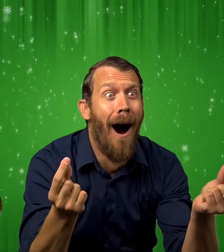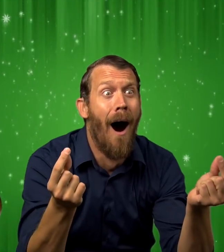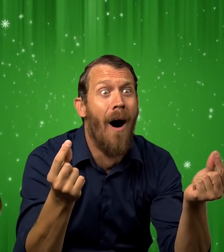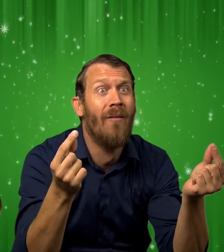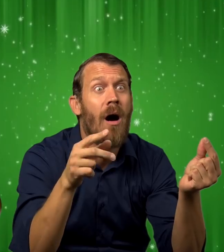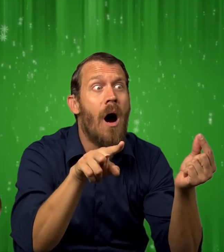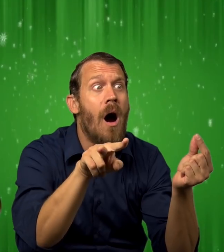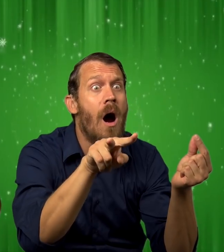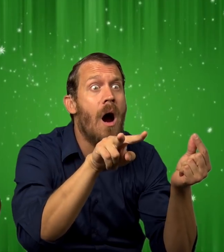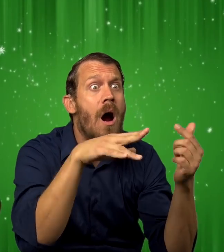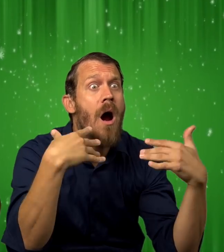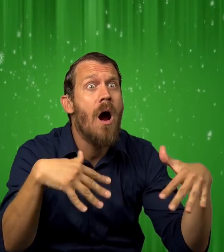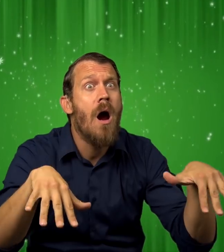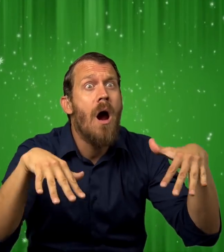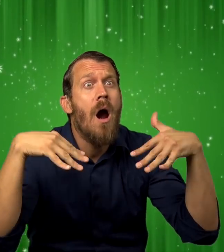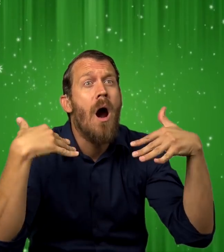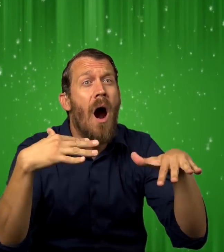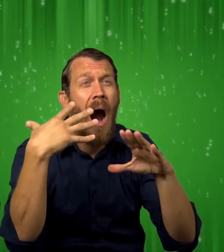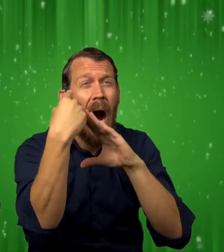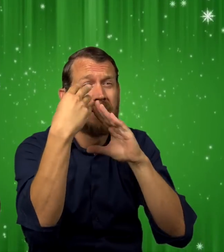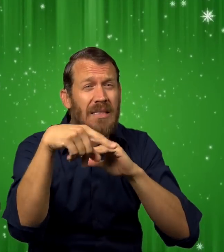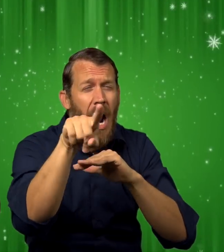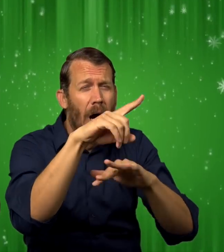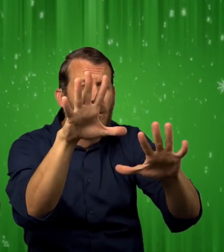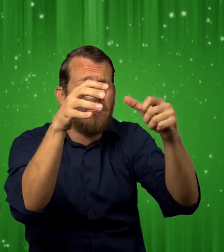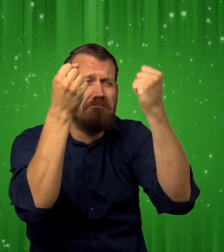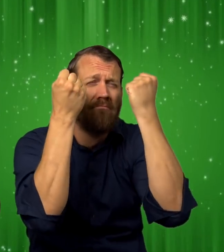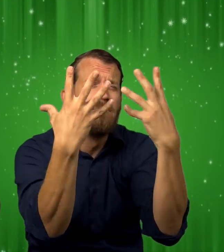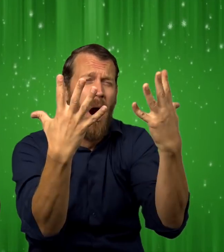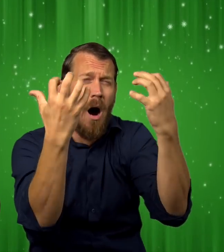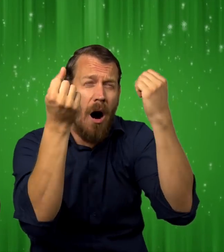"Look," shouted one of the children, "The elves."